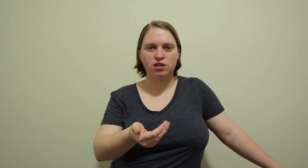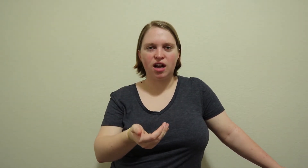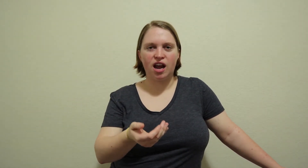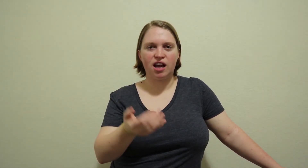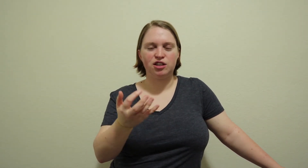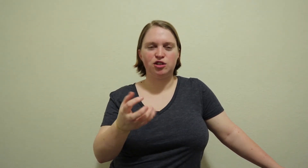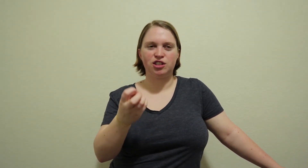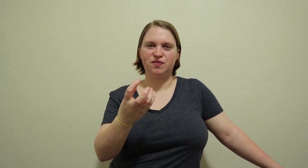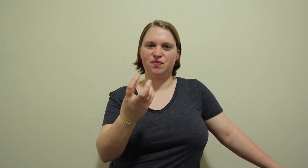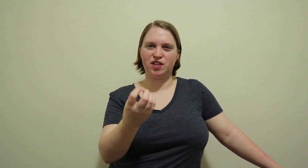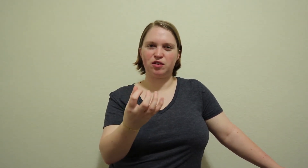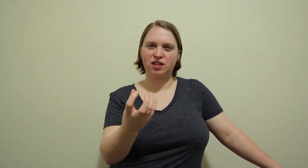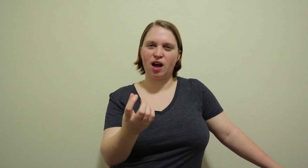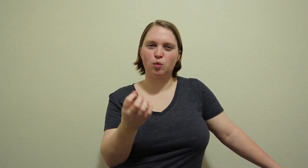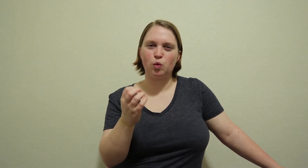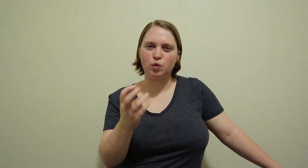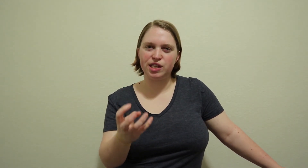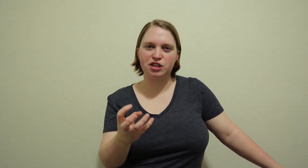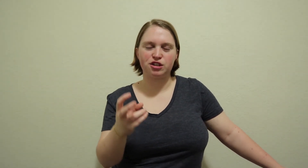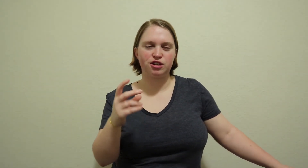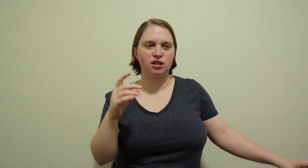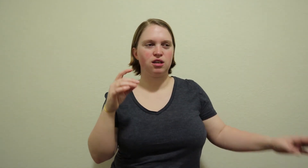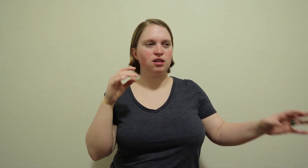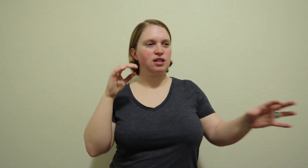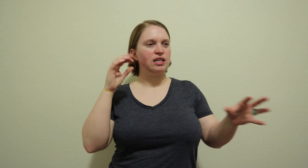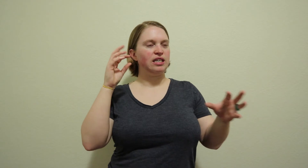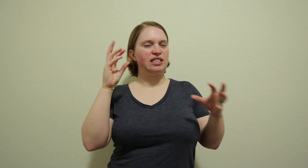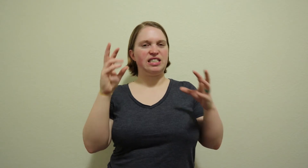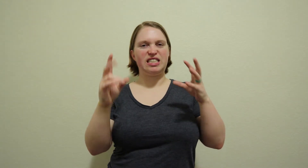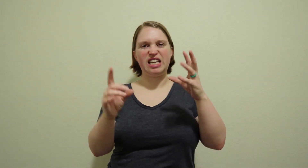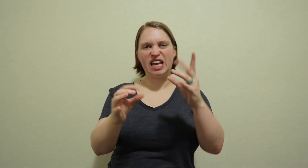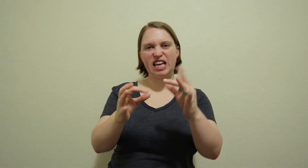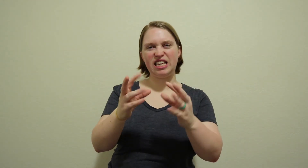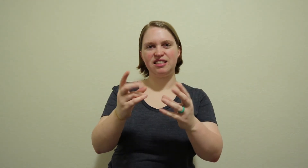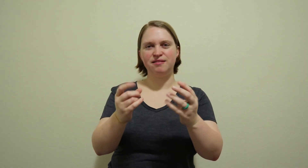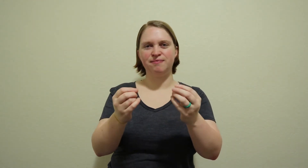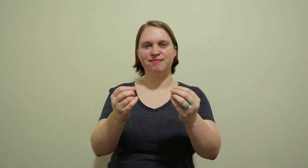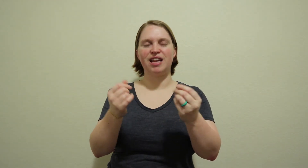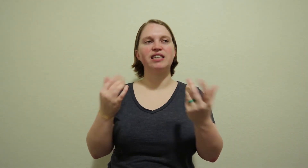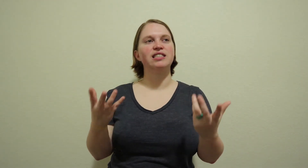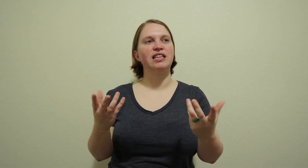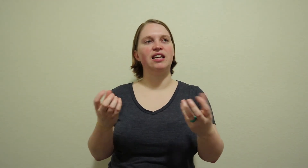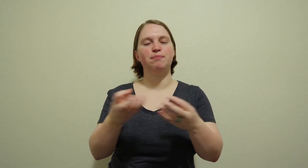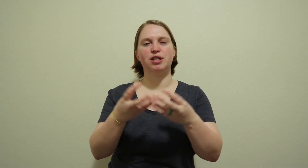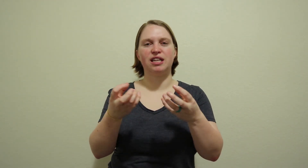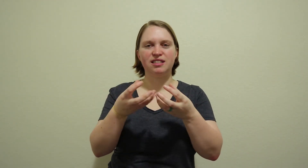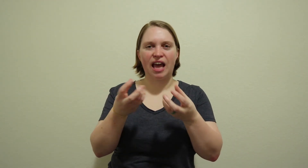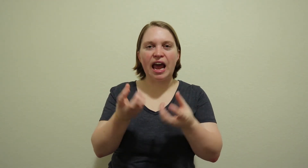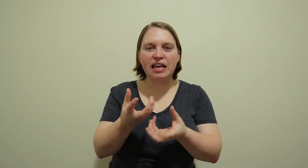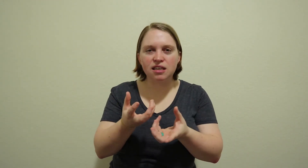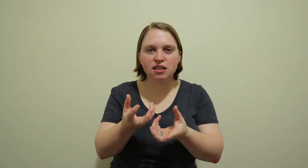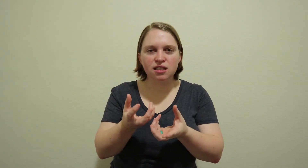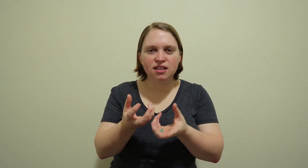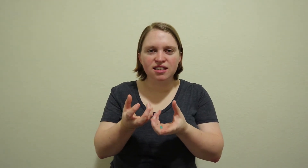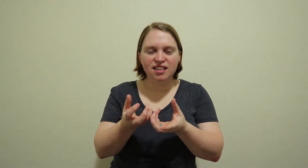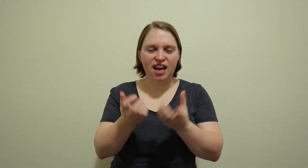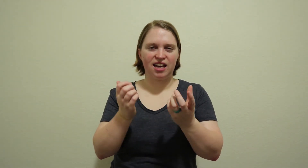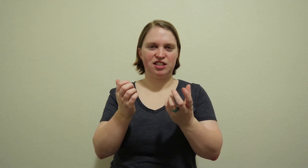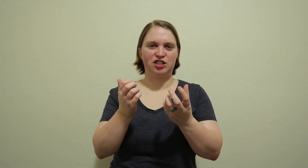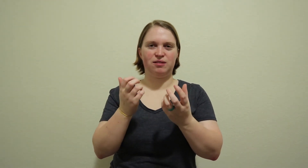and you just feel that weird stinging, not stinging, but like ache and it's just